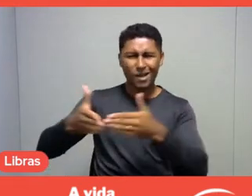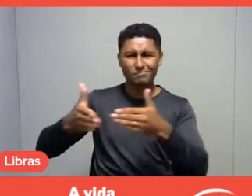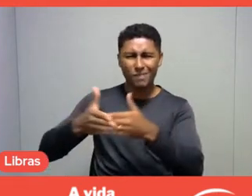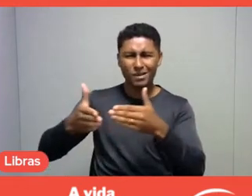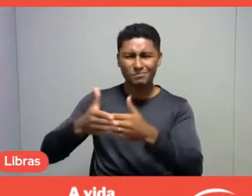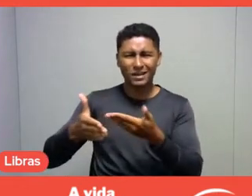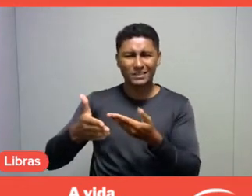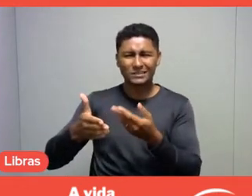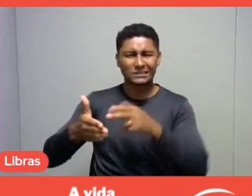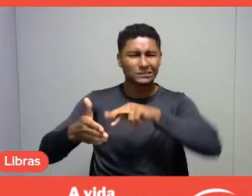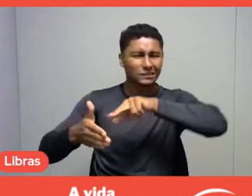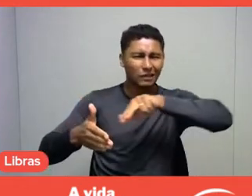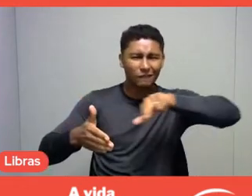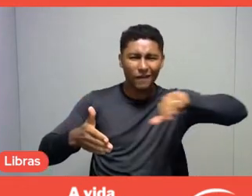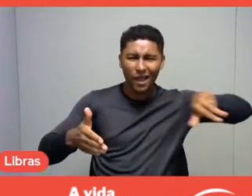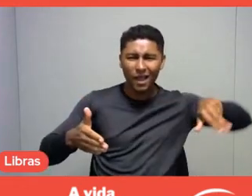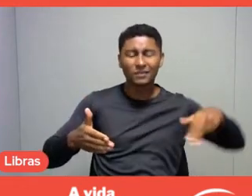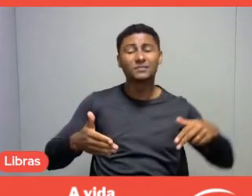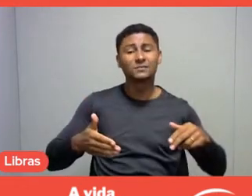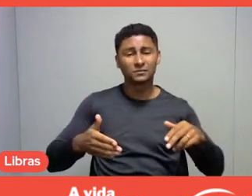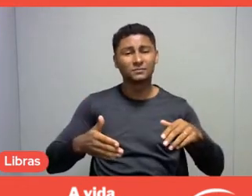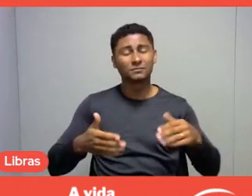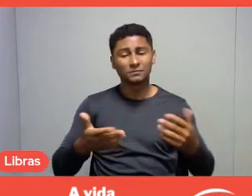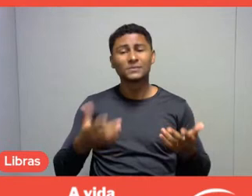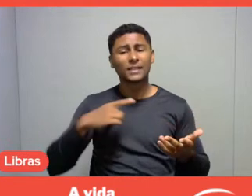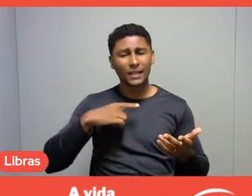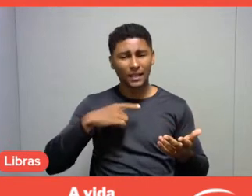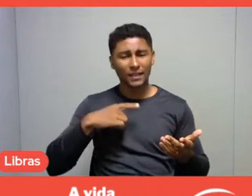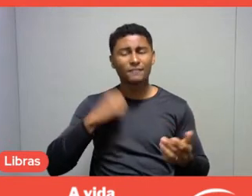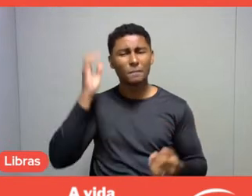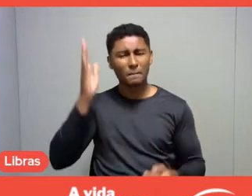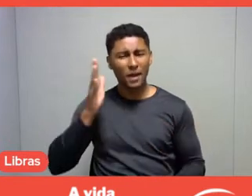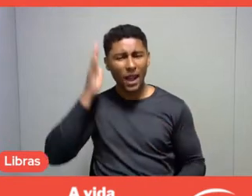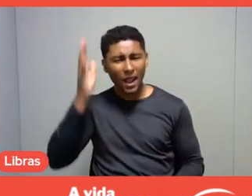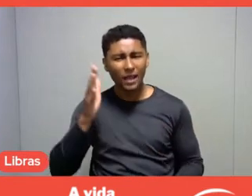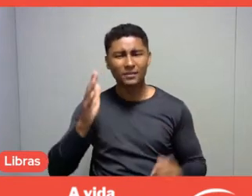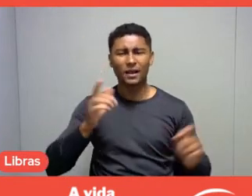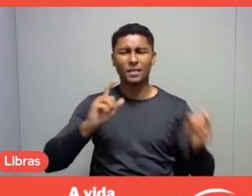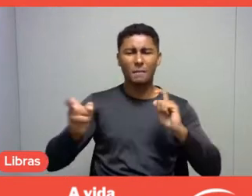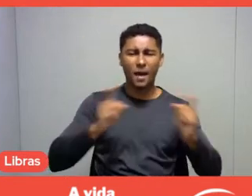through plenary sessions, lectures, workshops, debates, presentations,